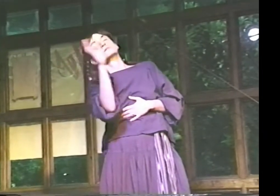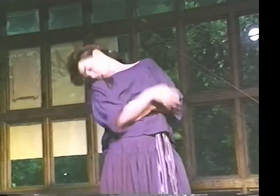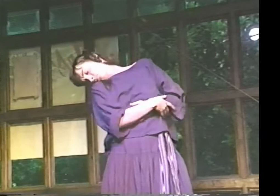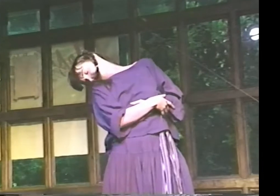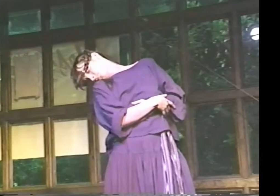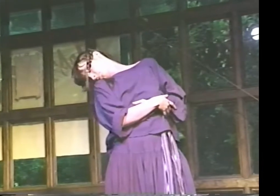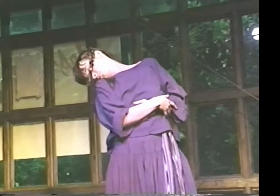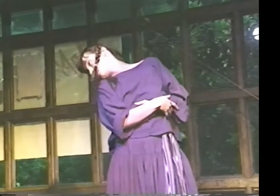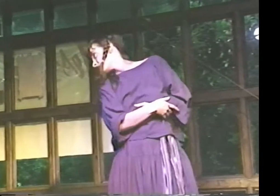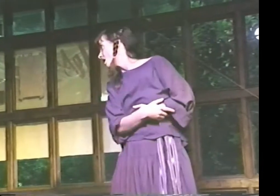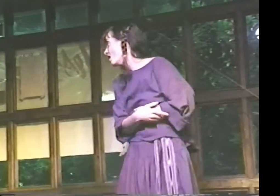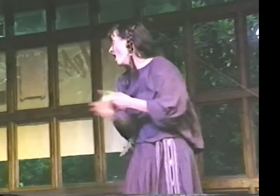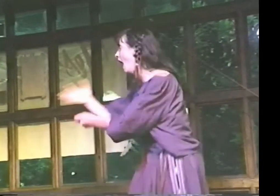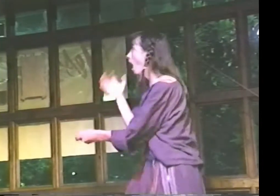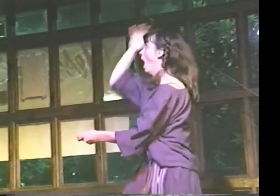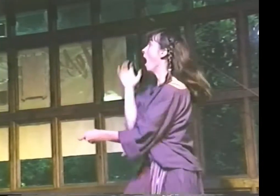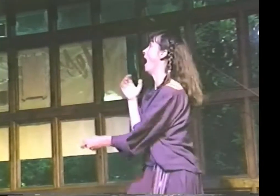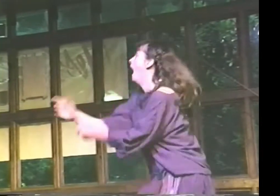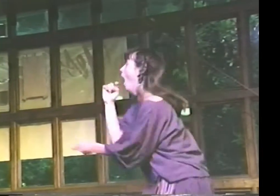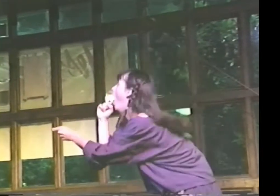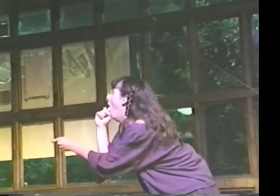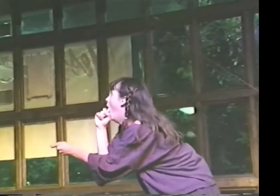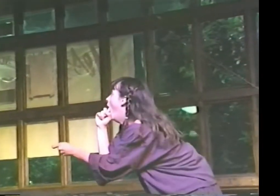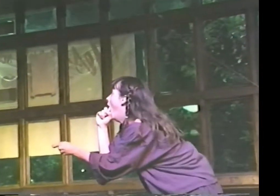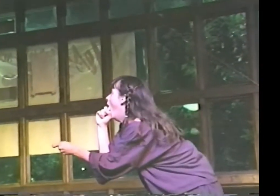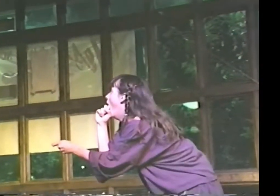"DEAD." [IMITATING GASPING]